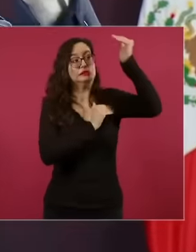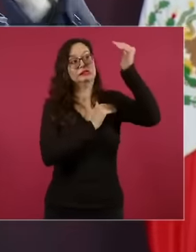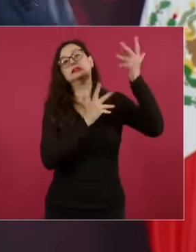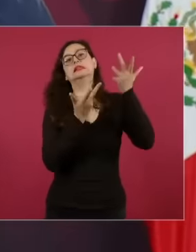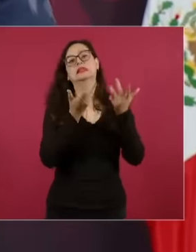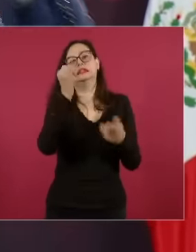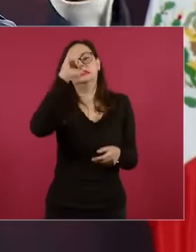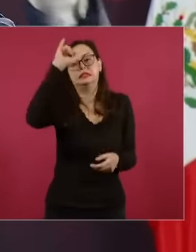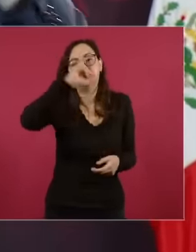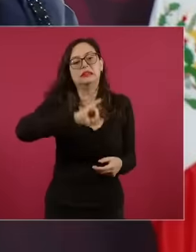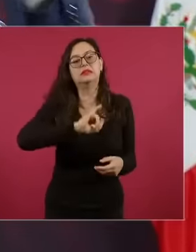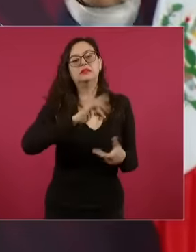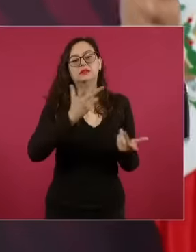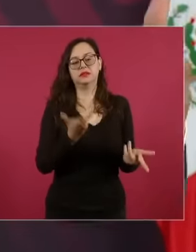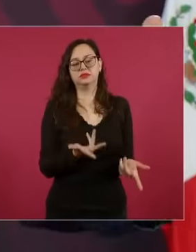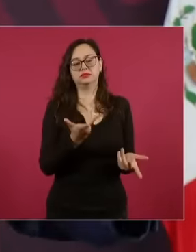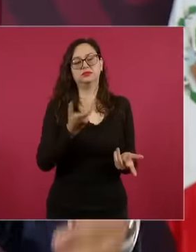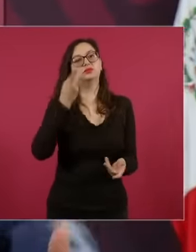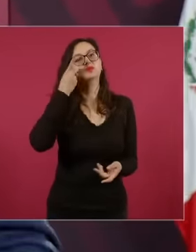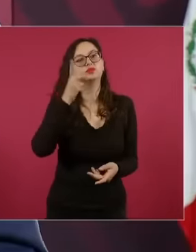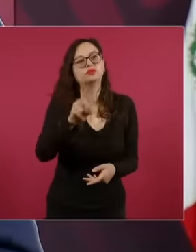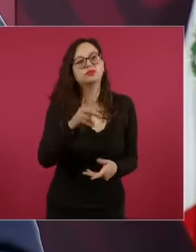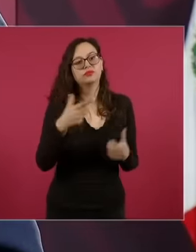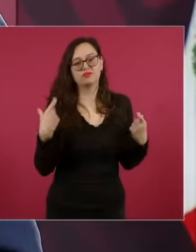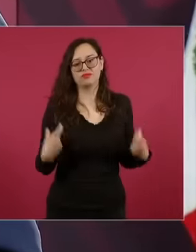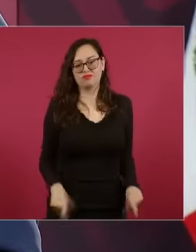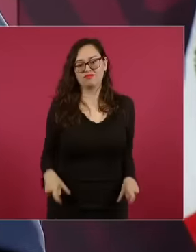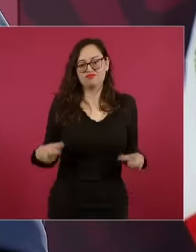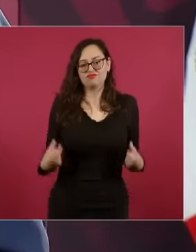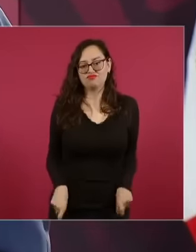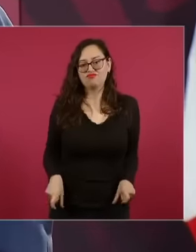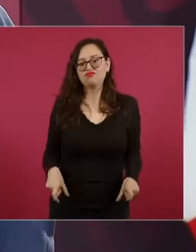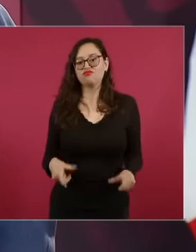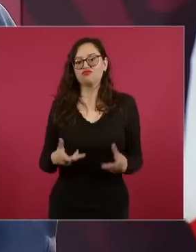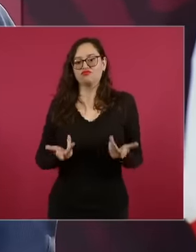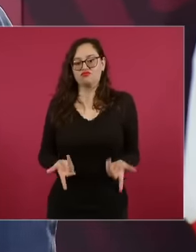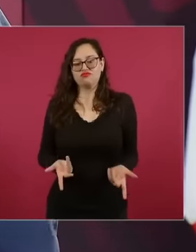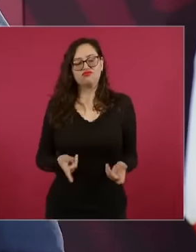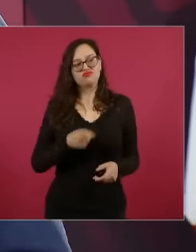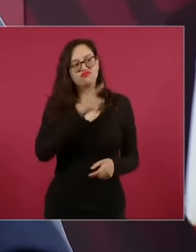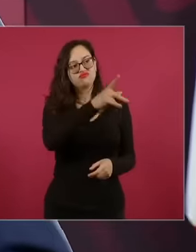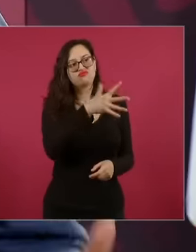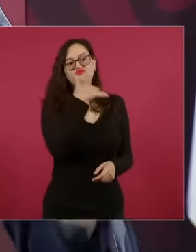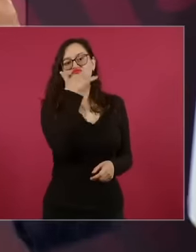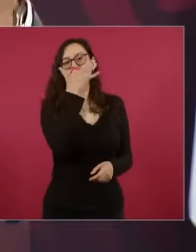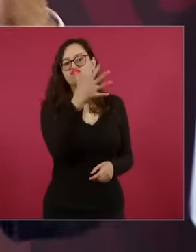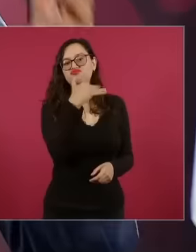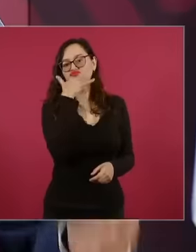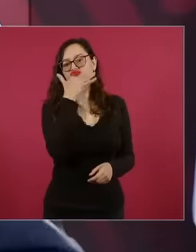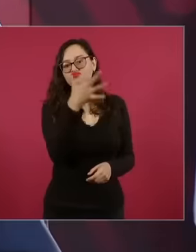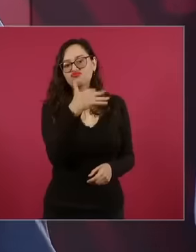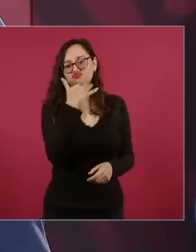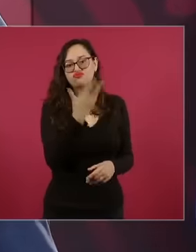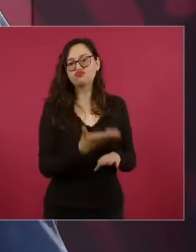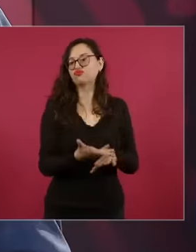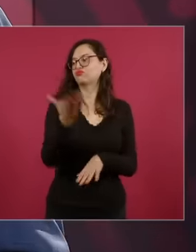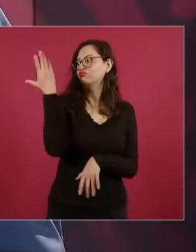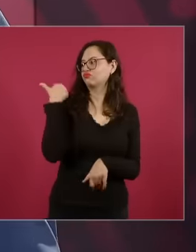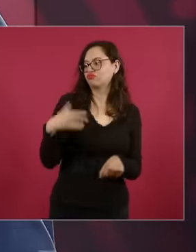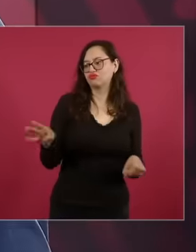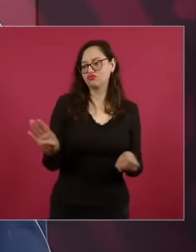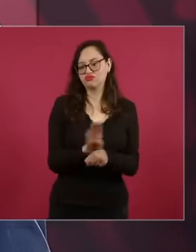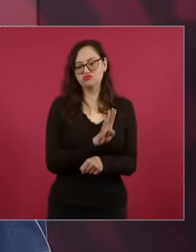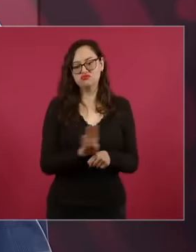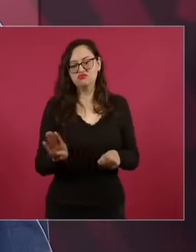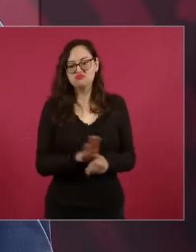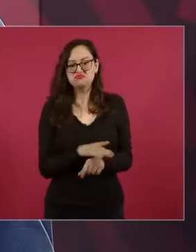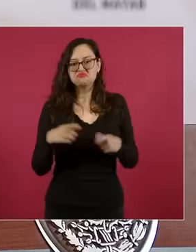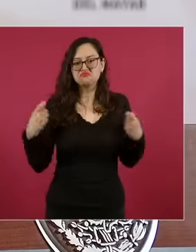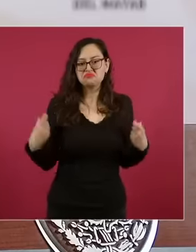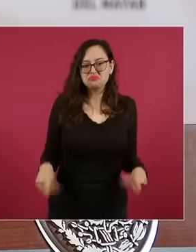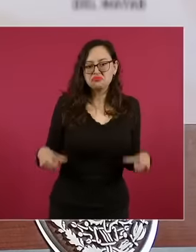from whom they benefited from the corruption that prevailed in the neoliberal period So